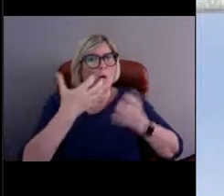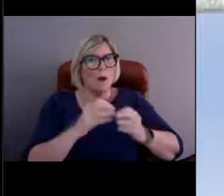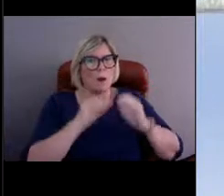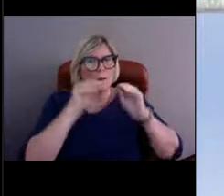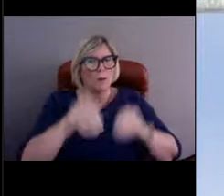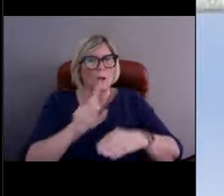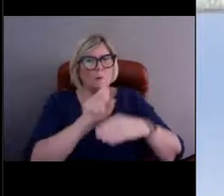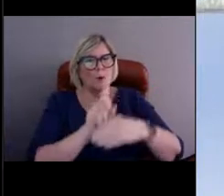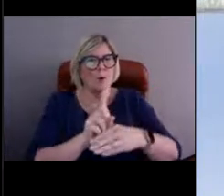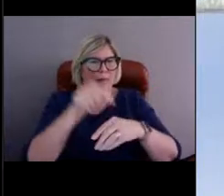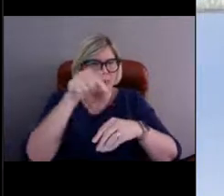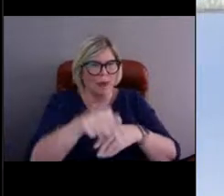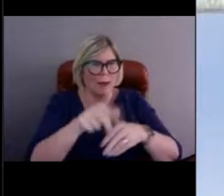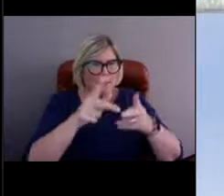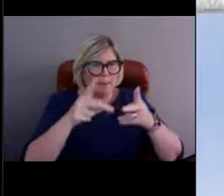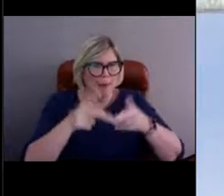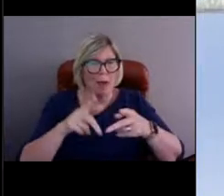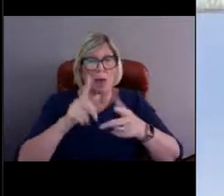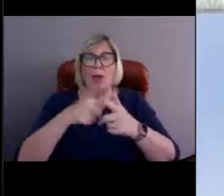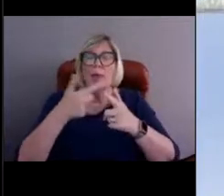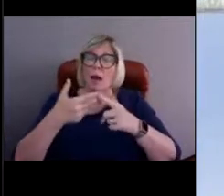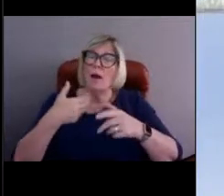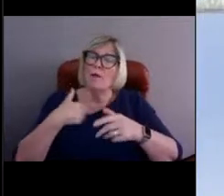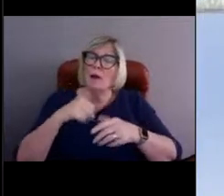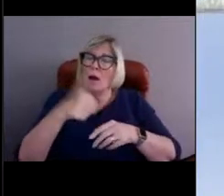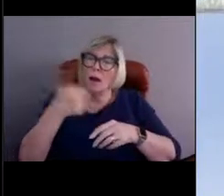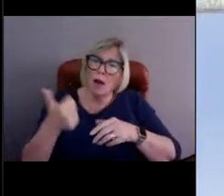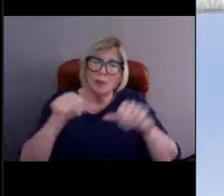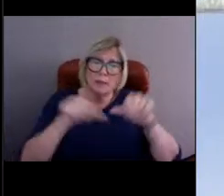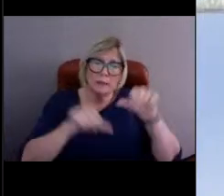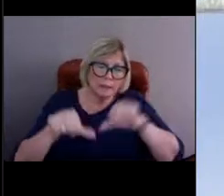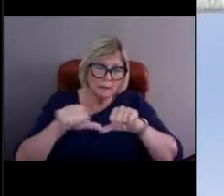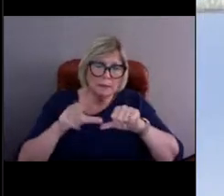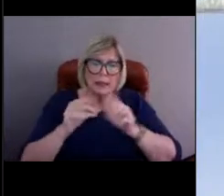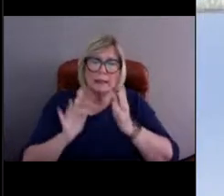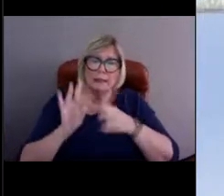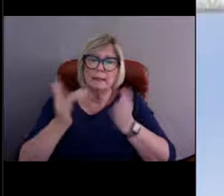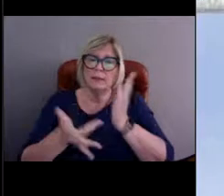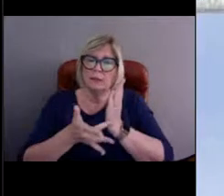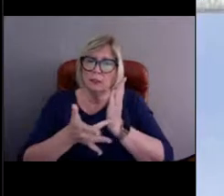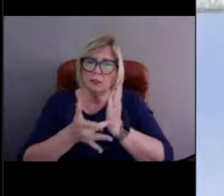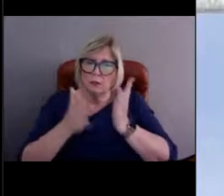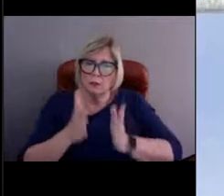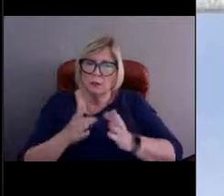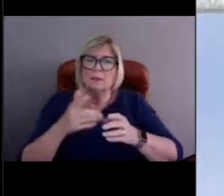And then there are, again, scientists and engineers and technicians that talk about, "Well, what do we need from that spot?